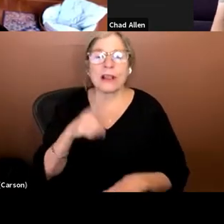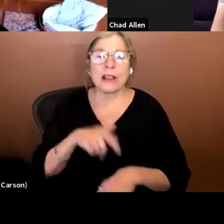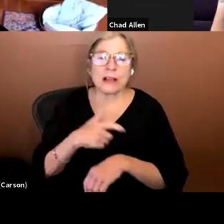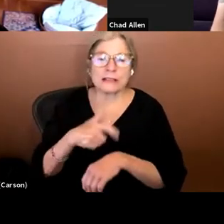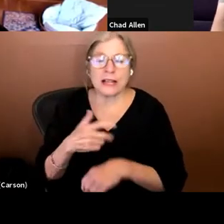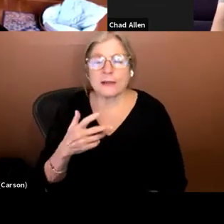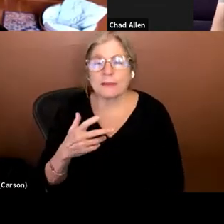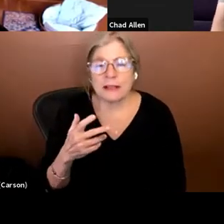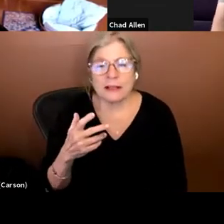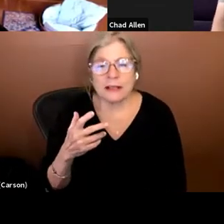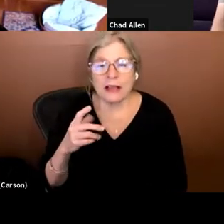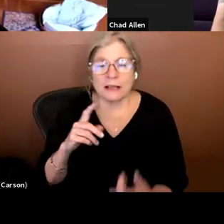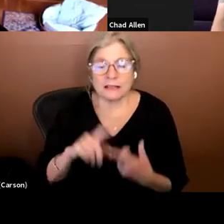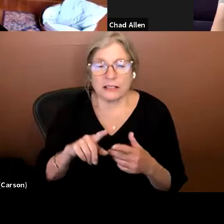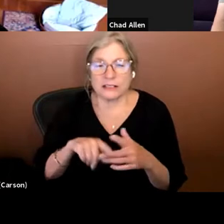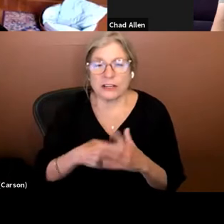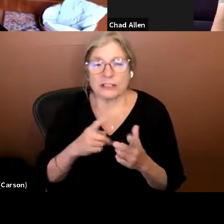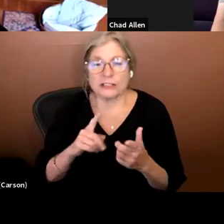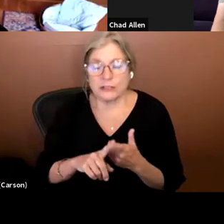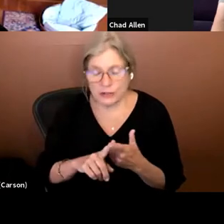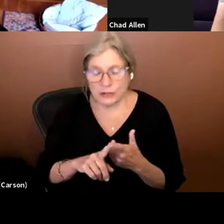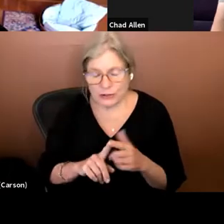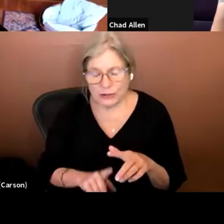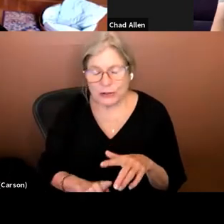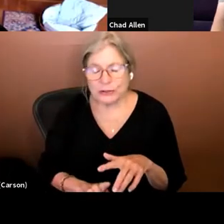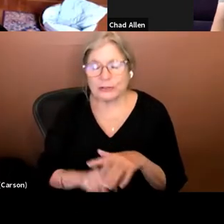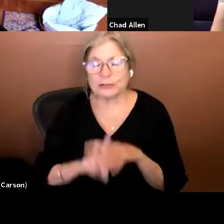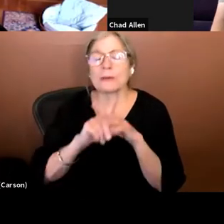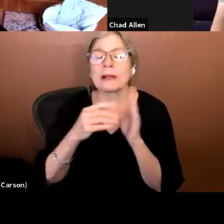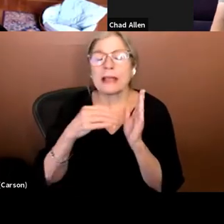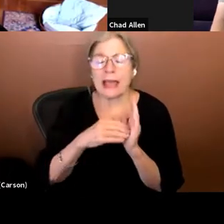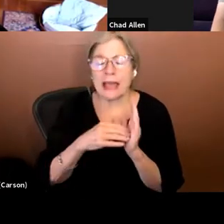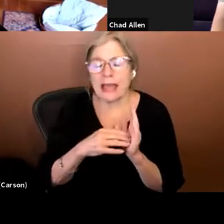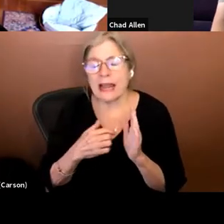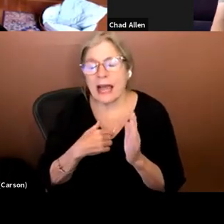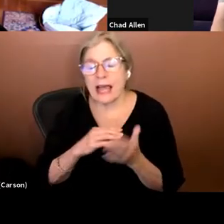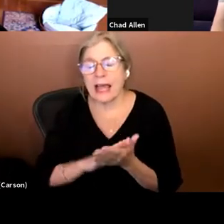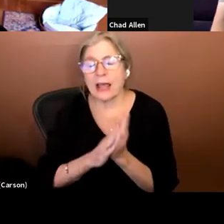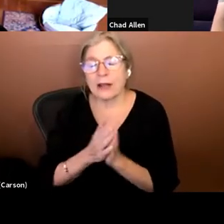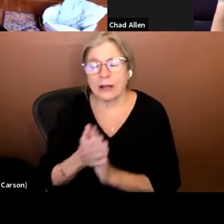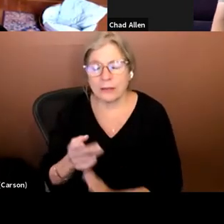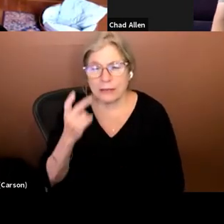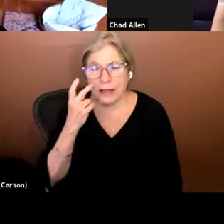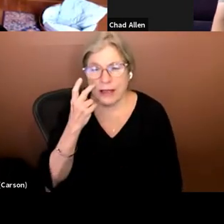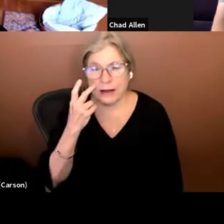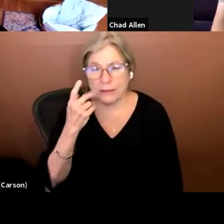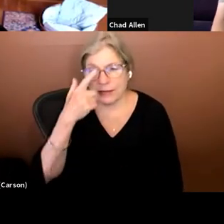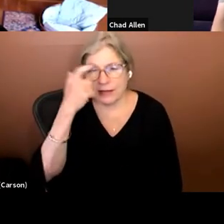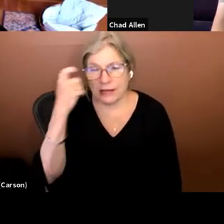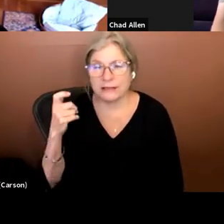until it started to resurface. I went blind as a result of retina dispigmentosa.